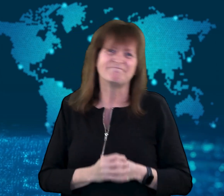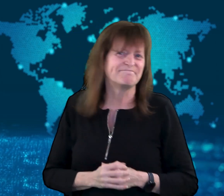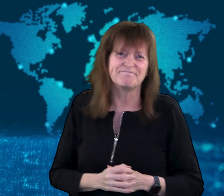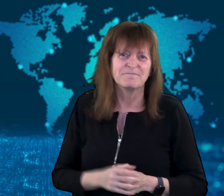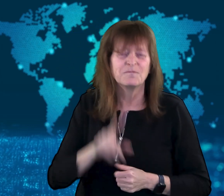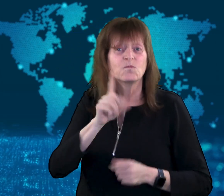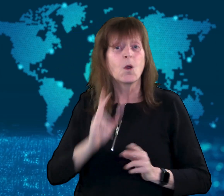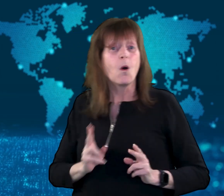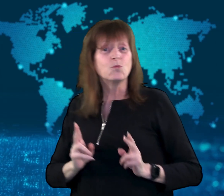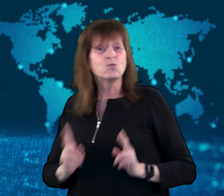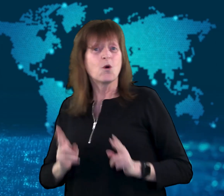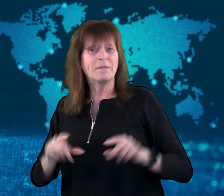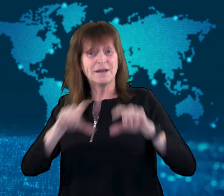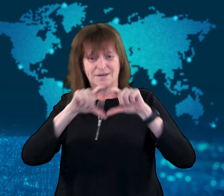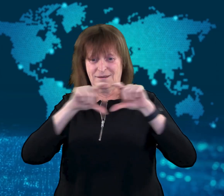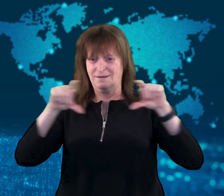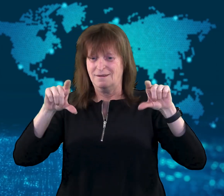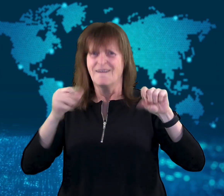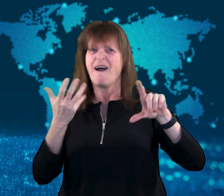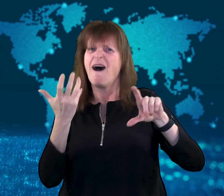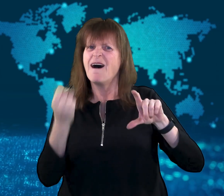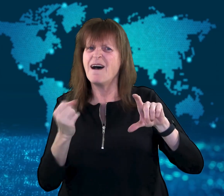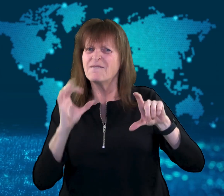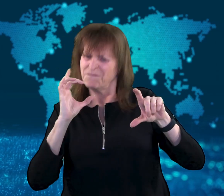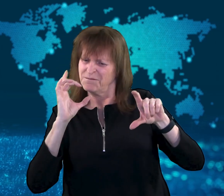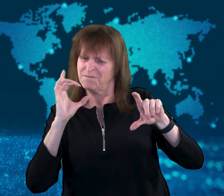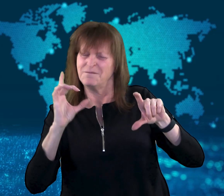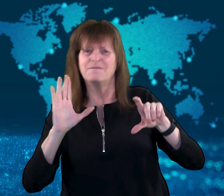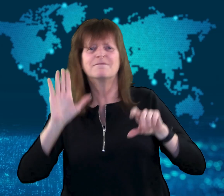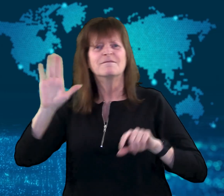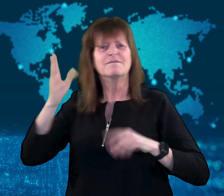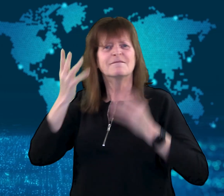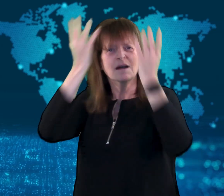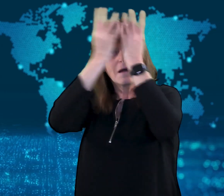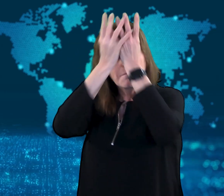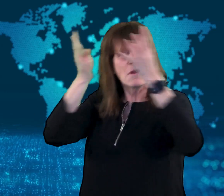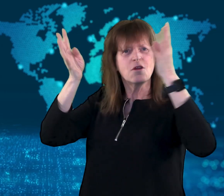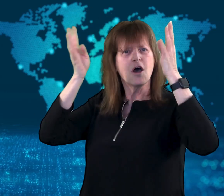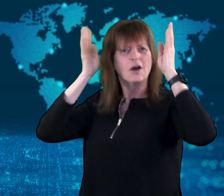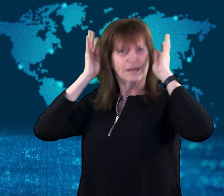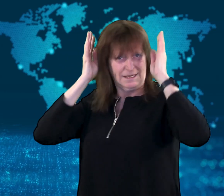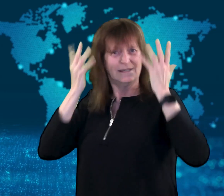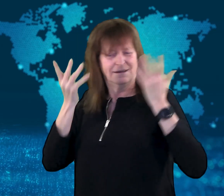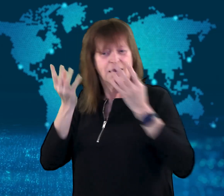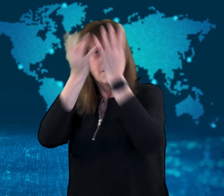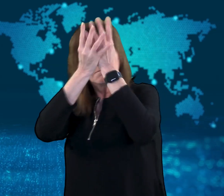Normally, the bill carries the image of a member of the monarchy,